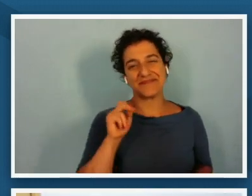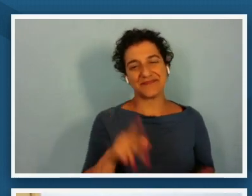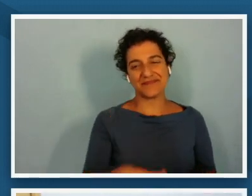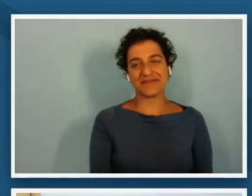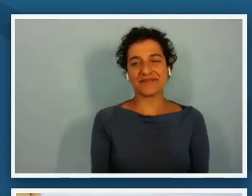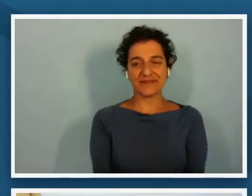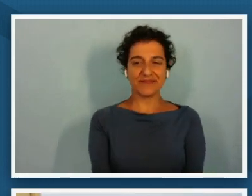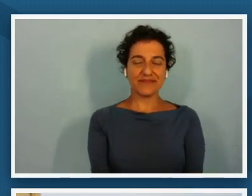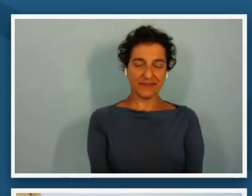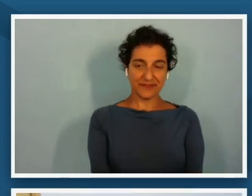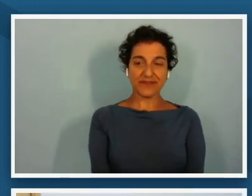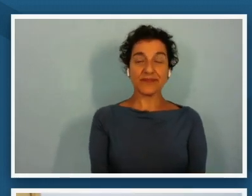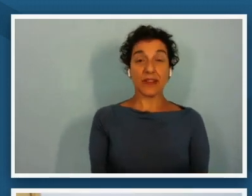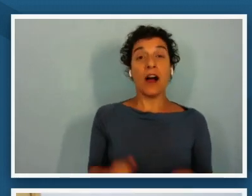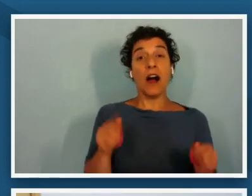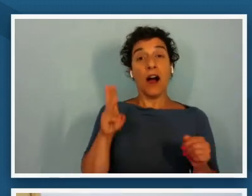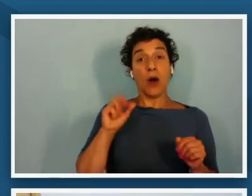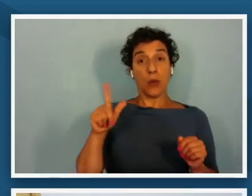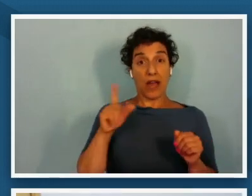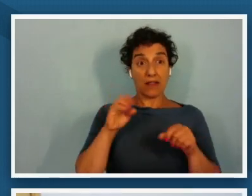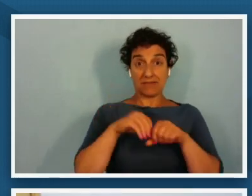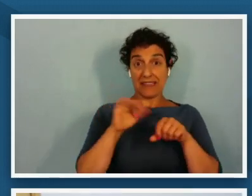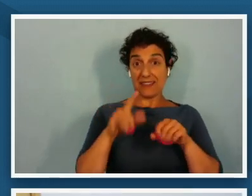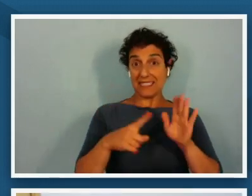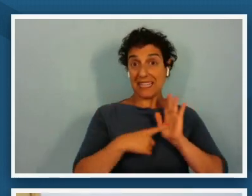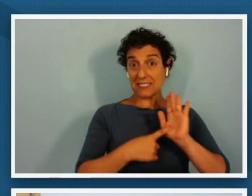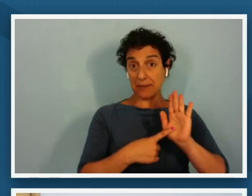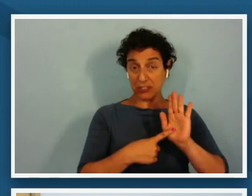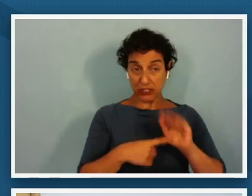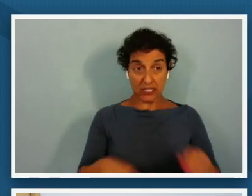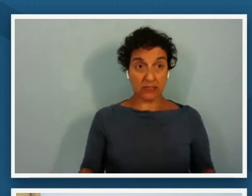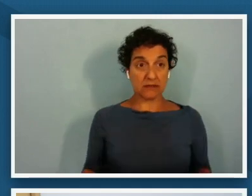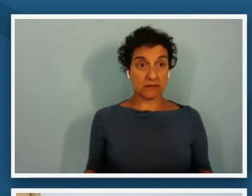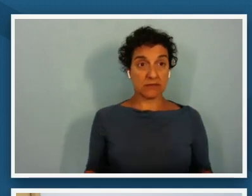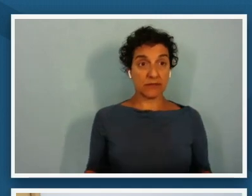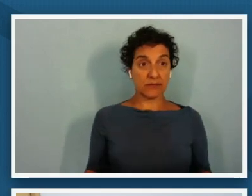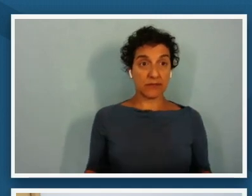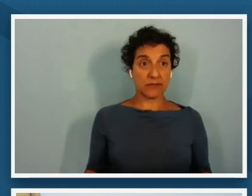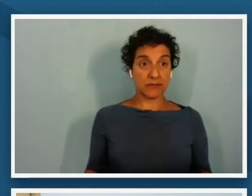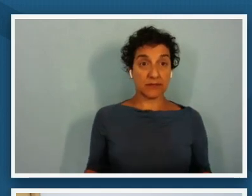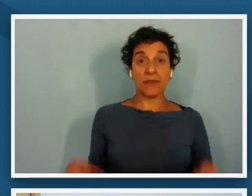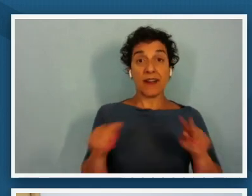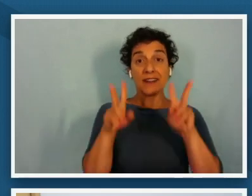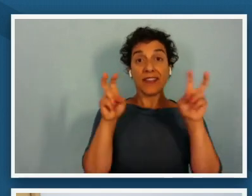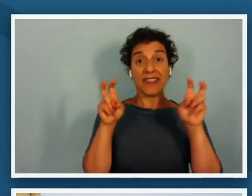all right well in the exhibition